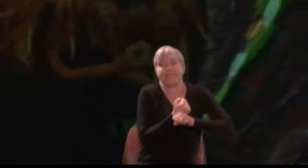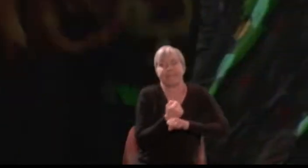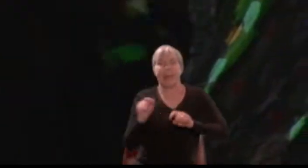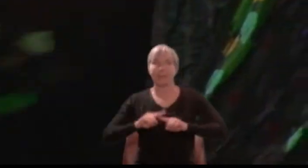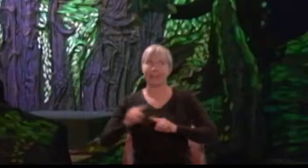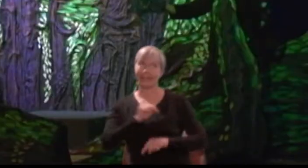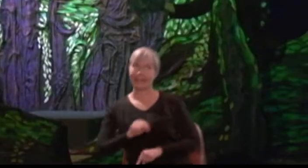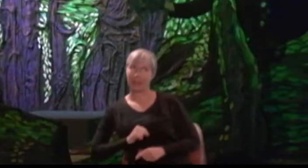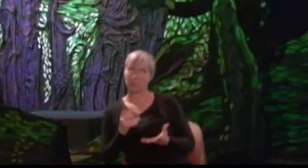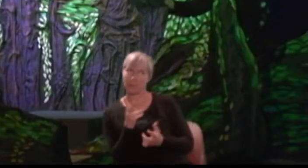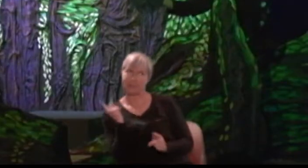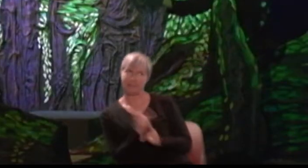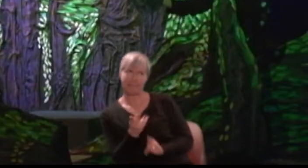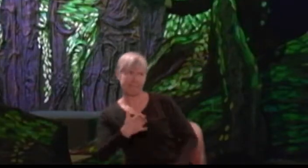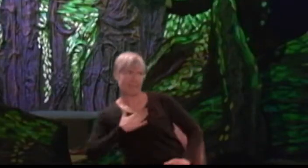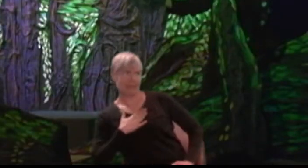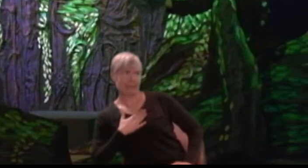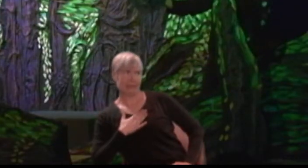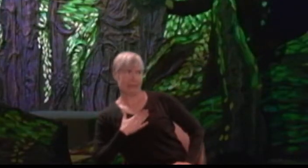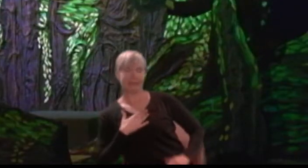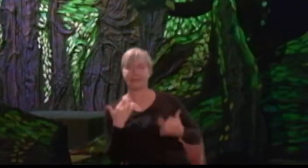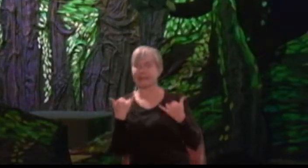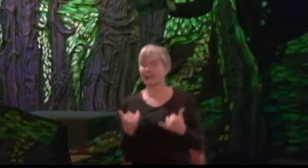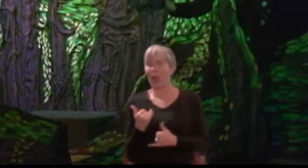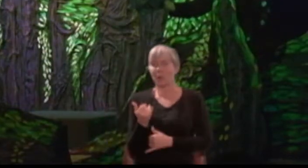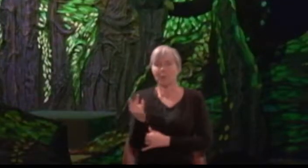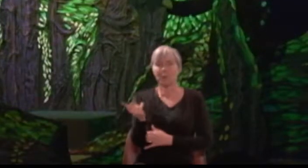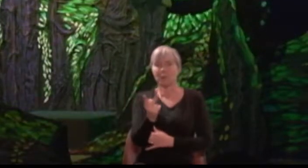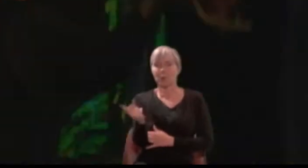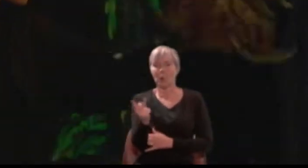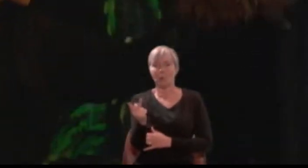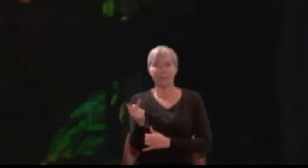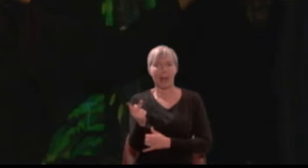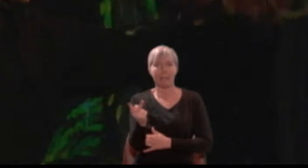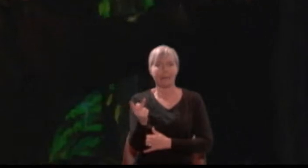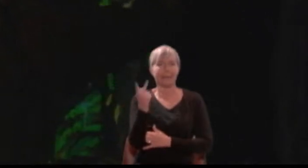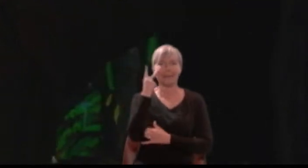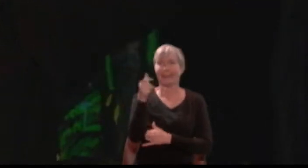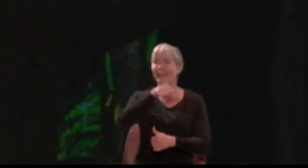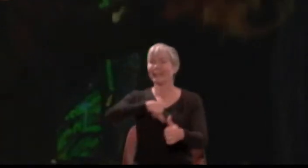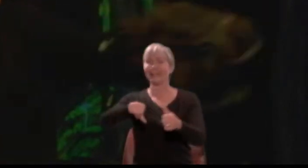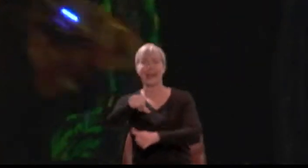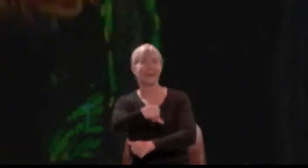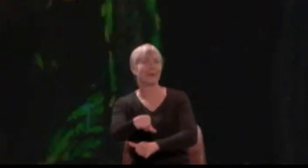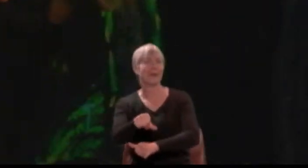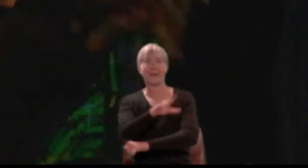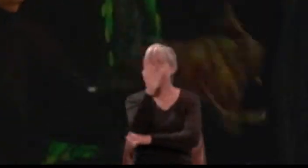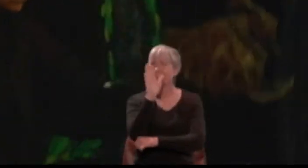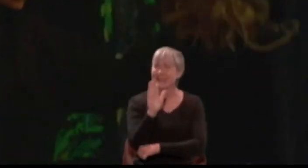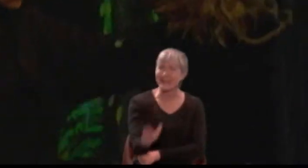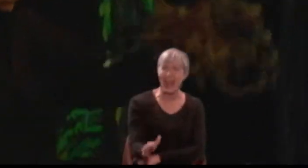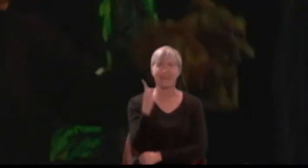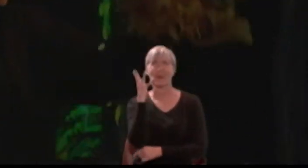And now they never meet in grove or green, by fountain clear or spangled starlight sheen,